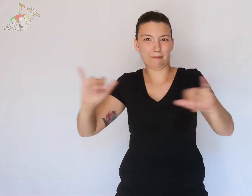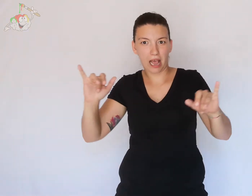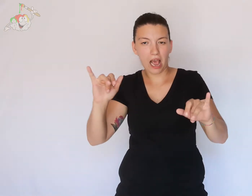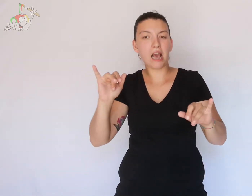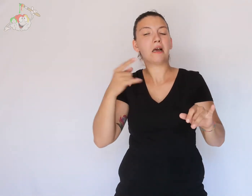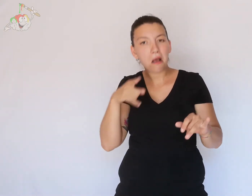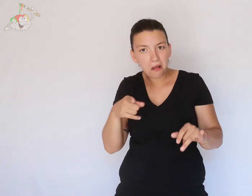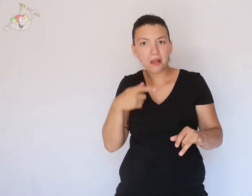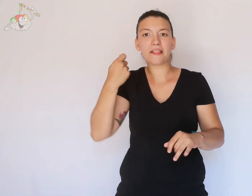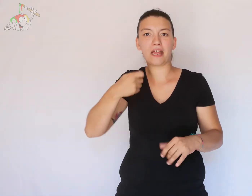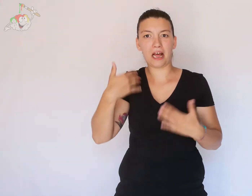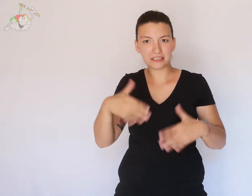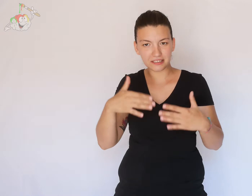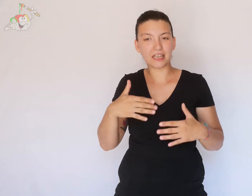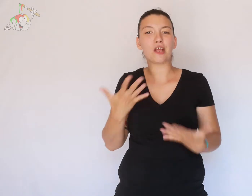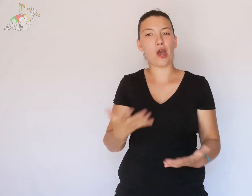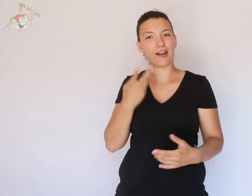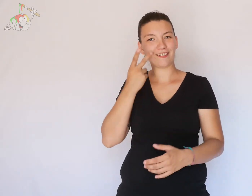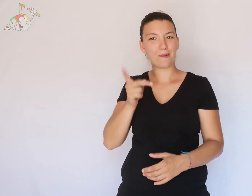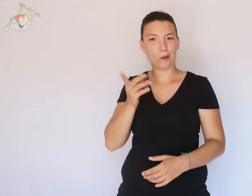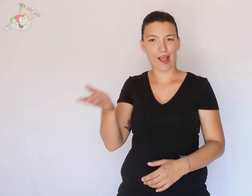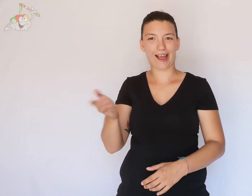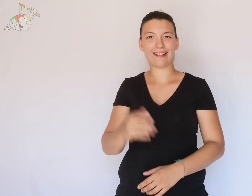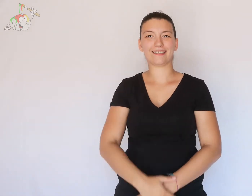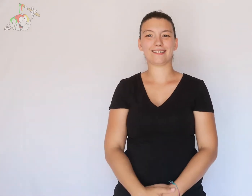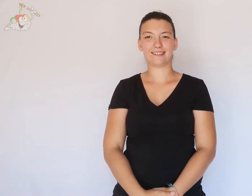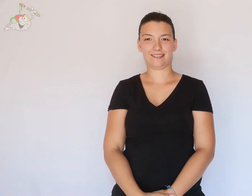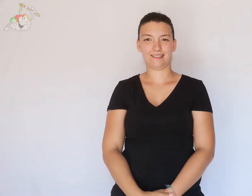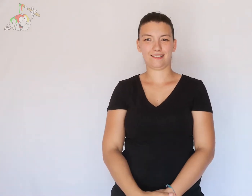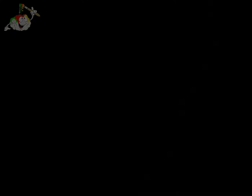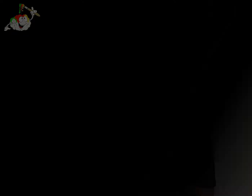indeed almost never and they are interesting. Now let's see what they are.